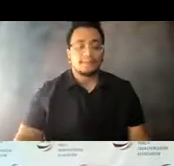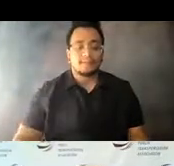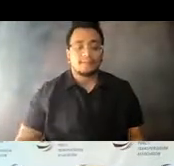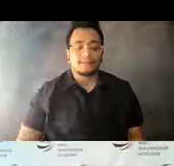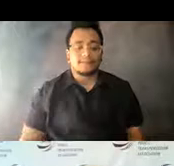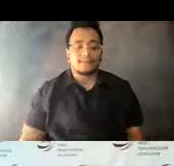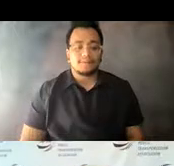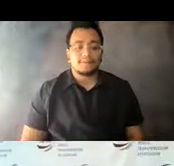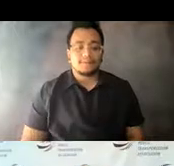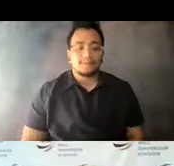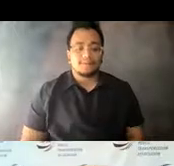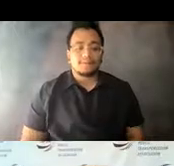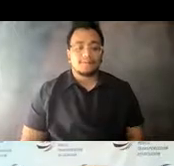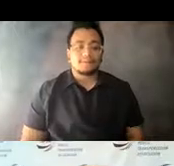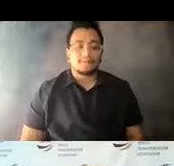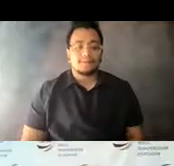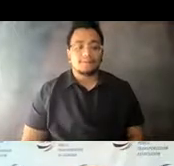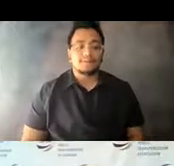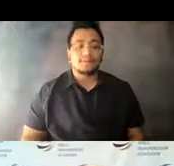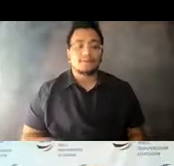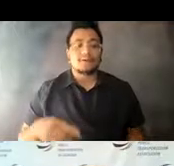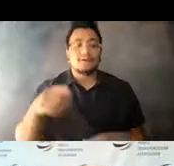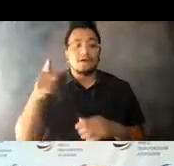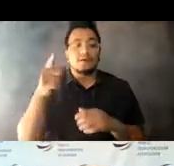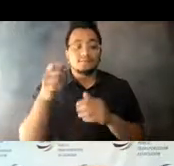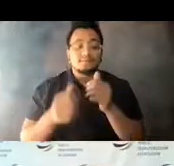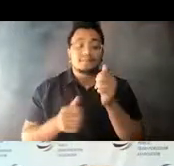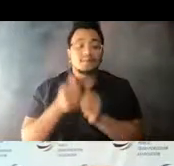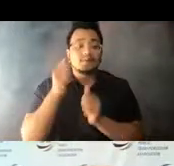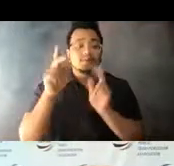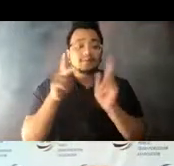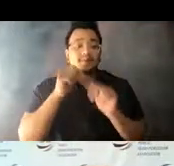but systems are not yet considering Monday and 14:13:05 Friday service-level changes.